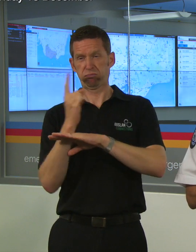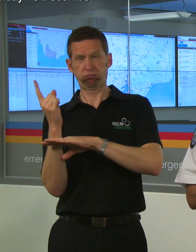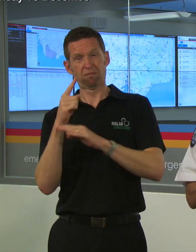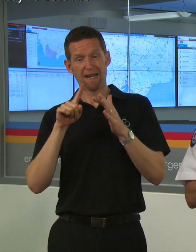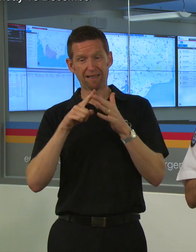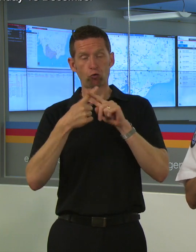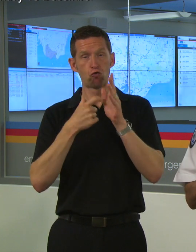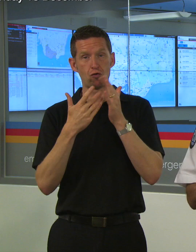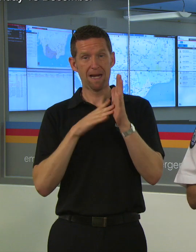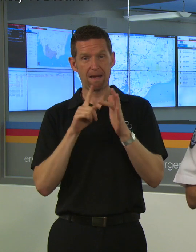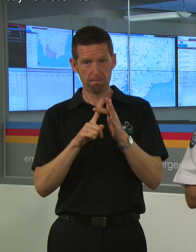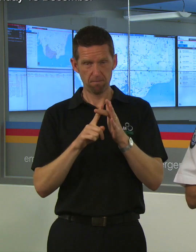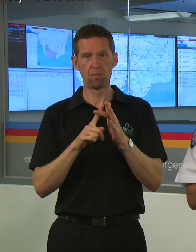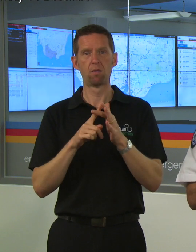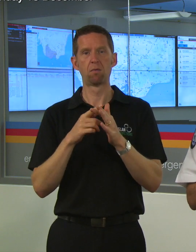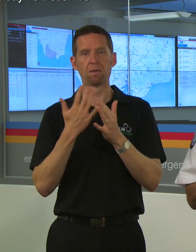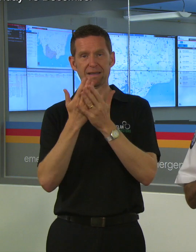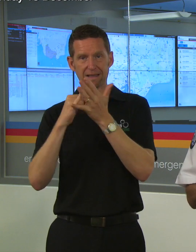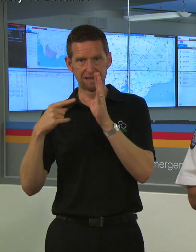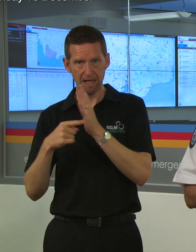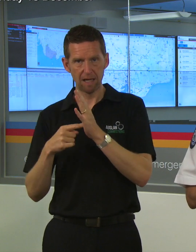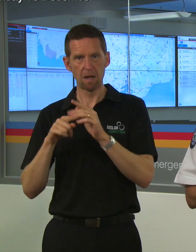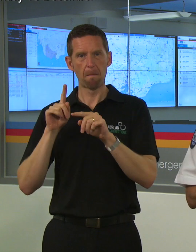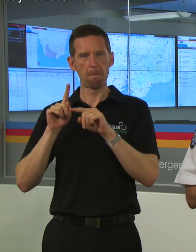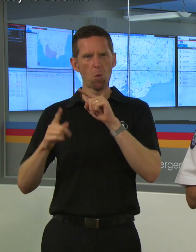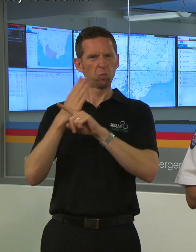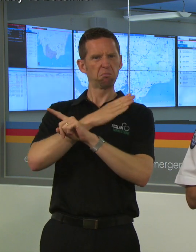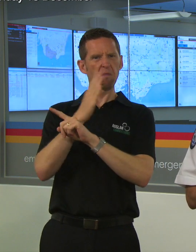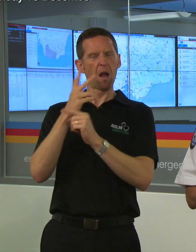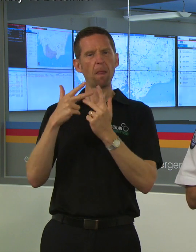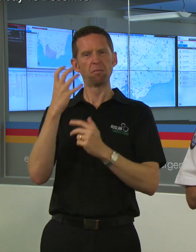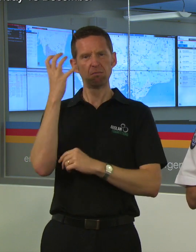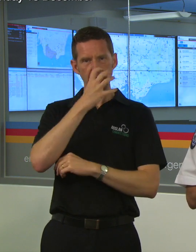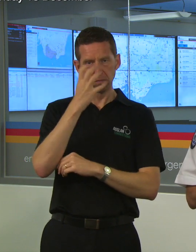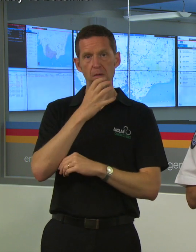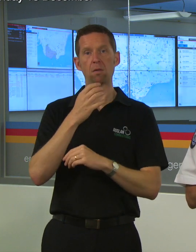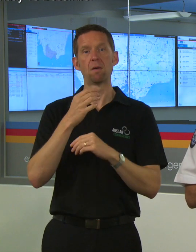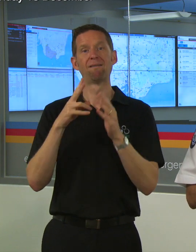severe in most other districts and a Total Fire Ban across the whole of Victoria on Saturday.